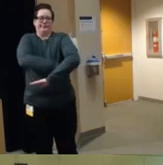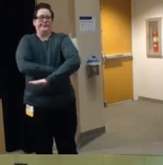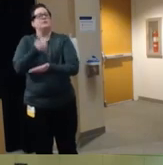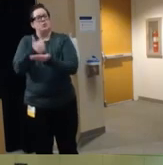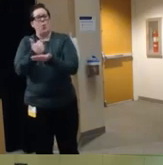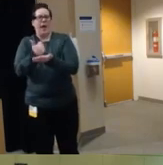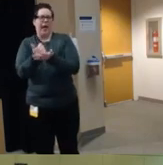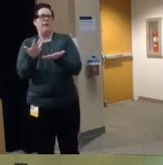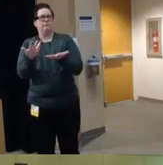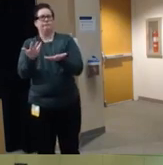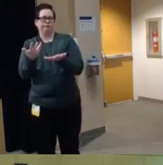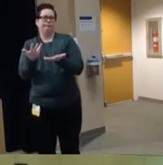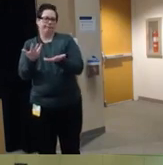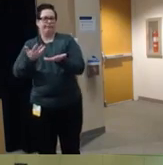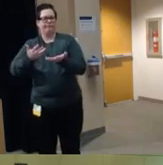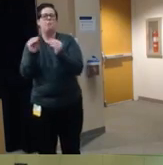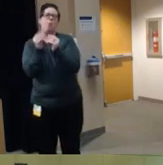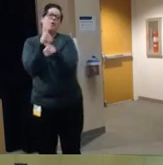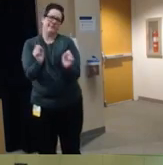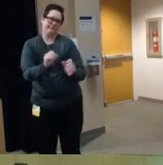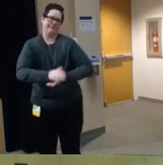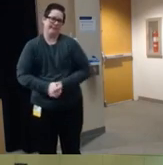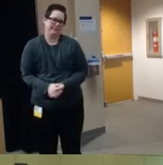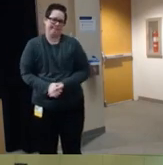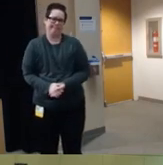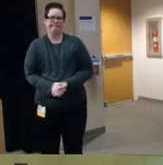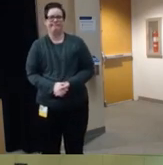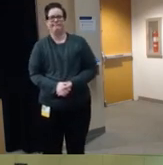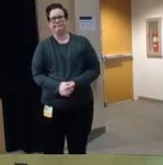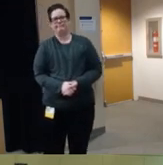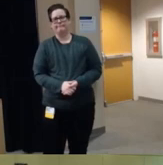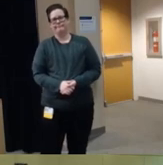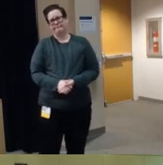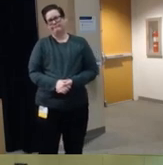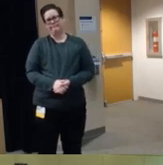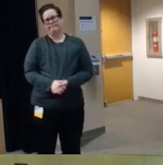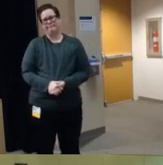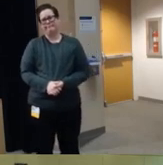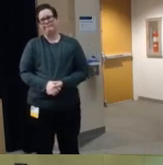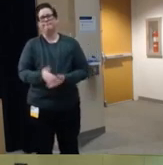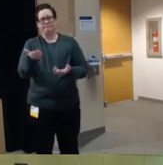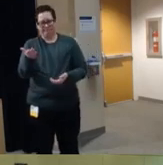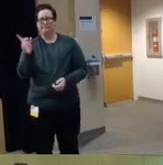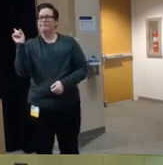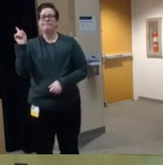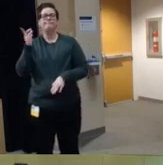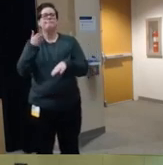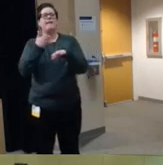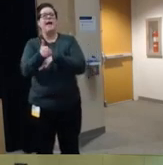of through that transition and make them safer likewise um after airbags were added to vehicles